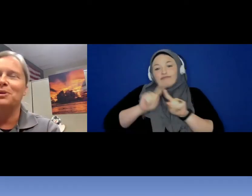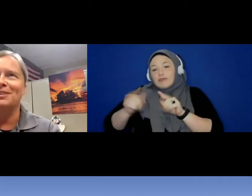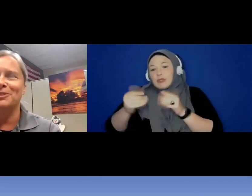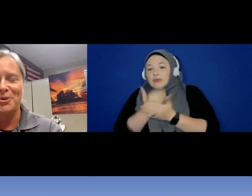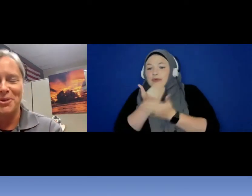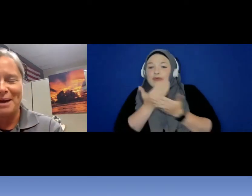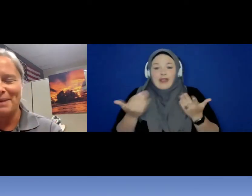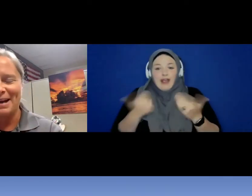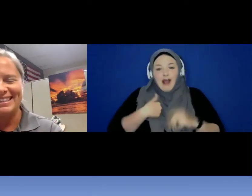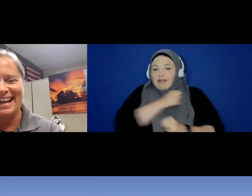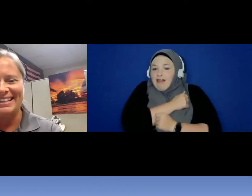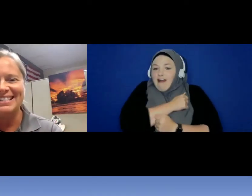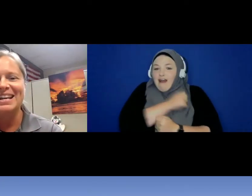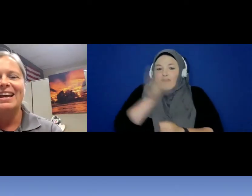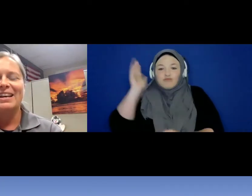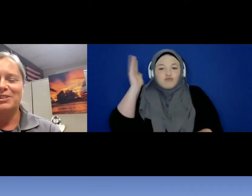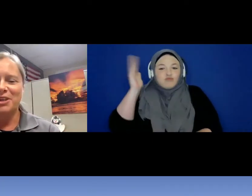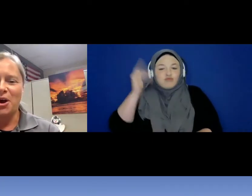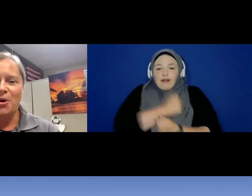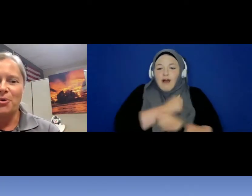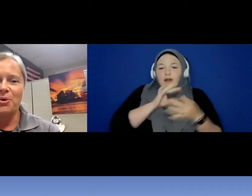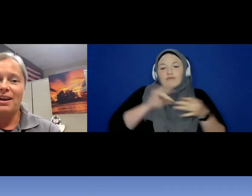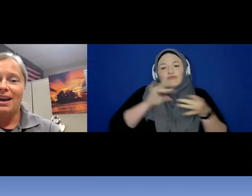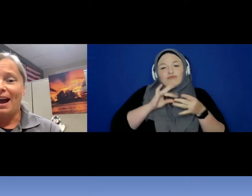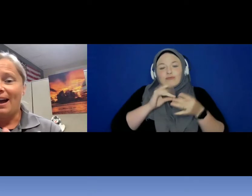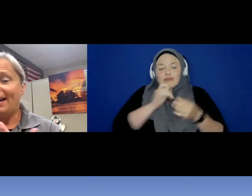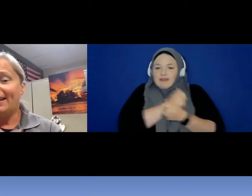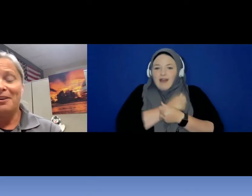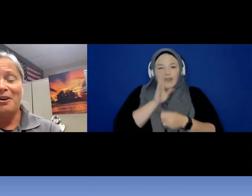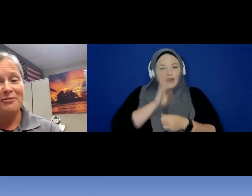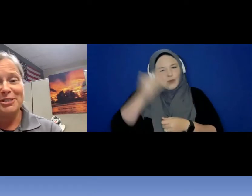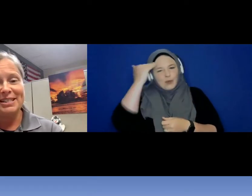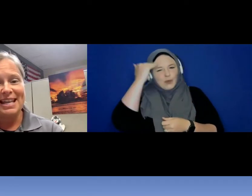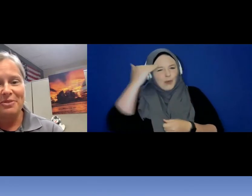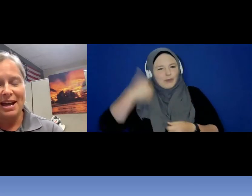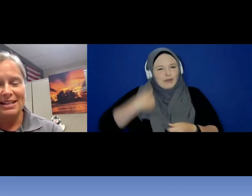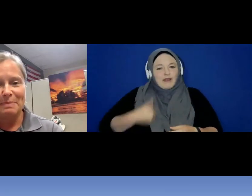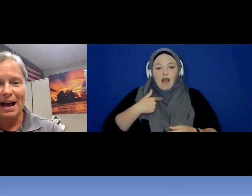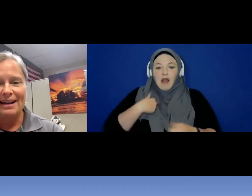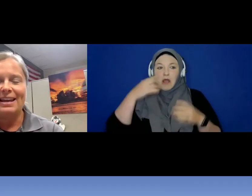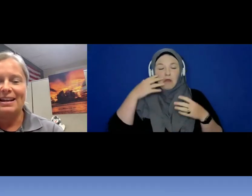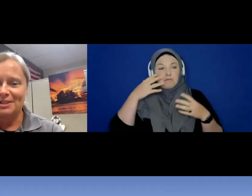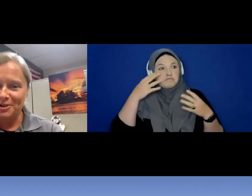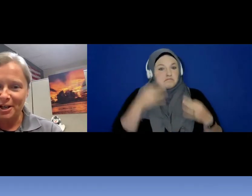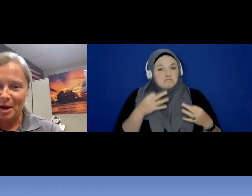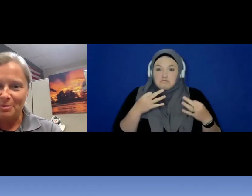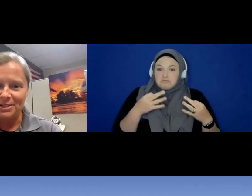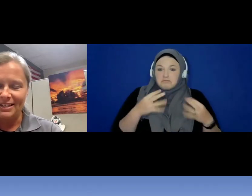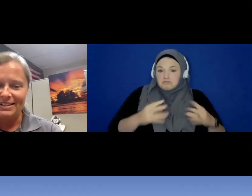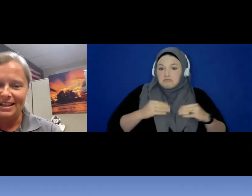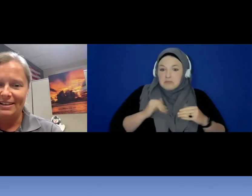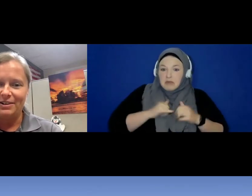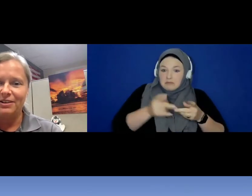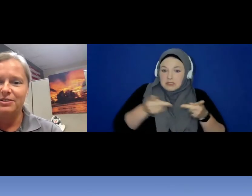guys will know that by the end. So, I offered to take that spot. And I started a couple of days later.